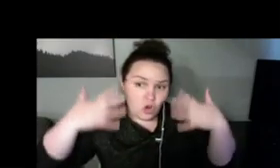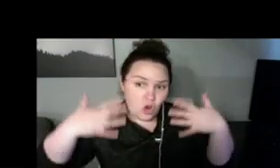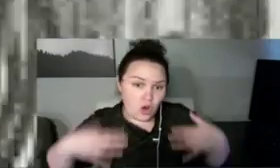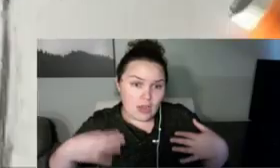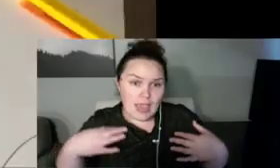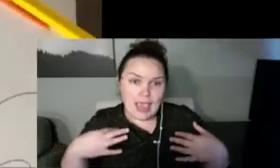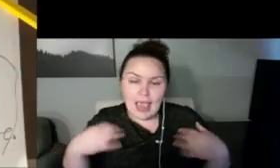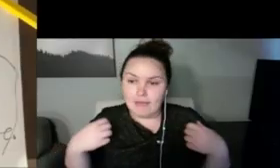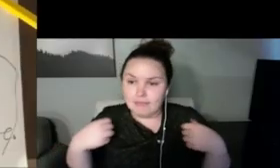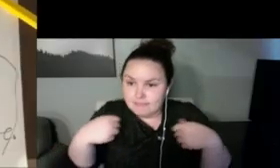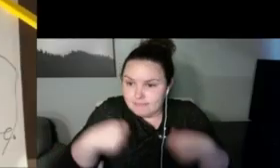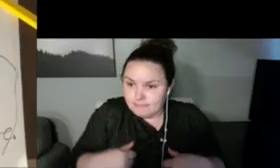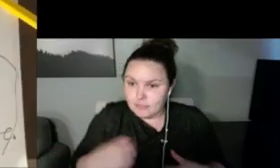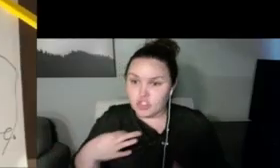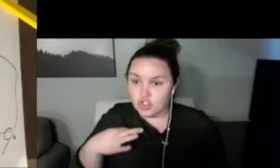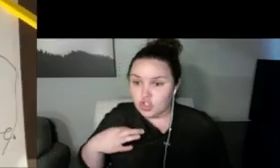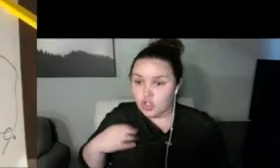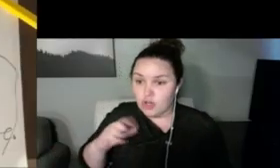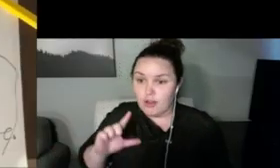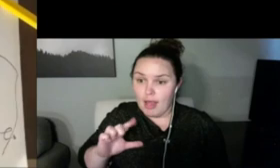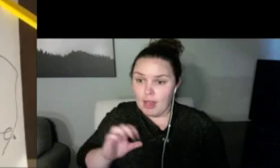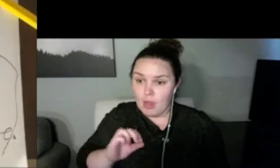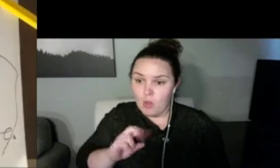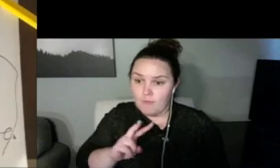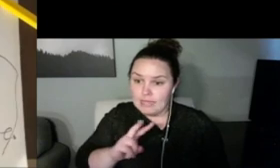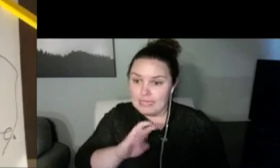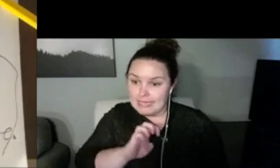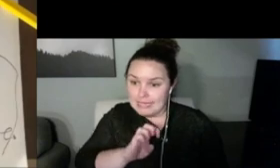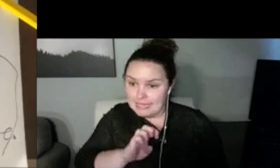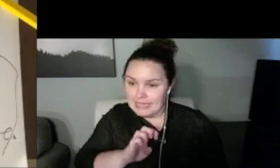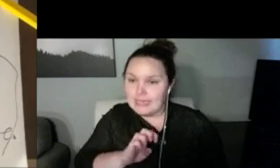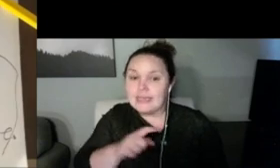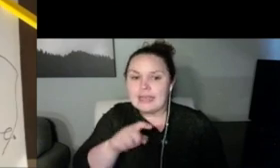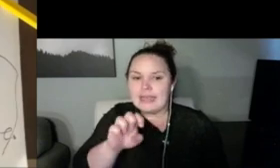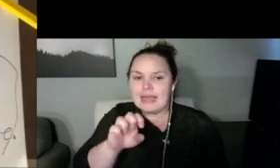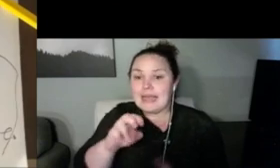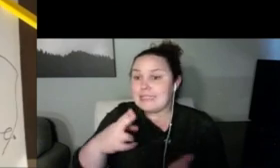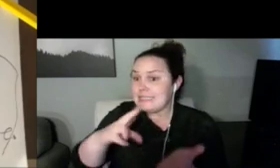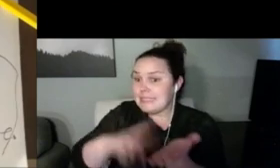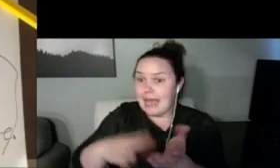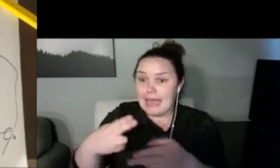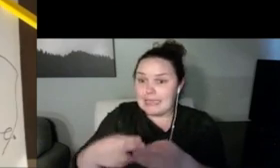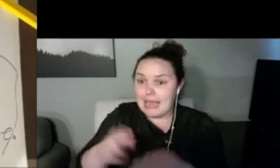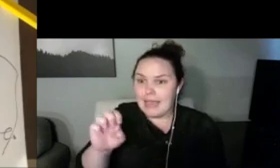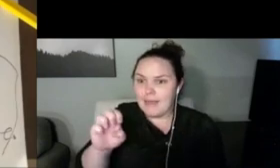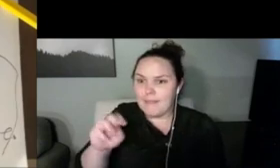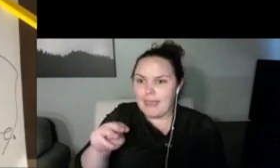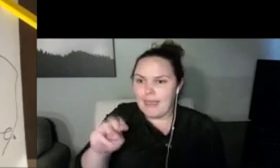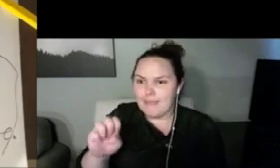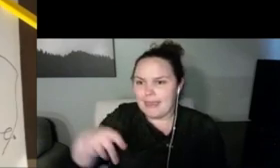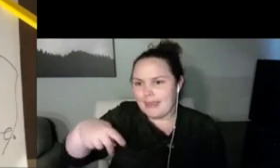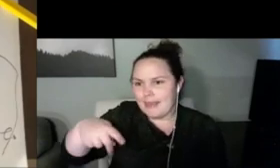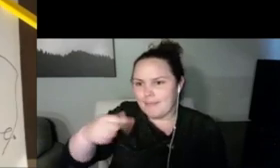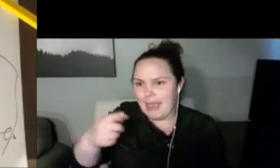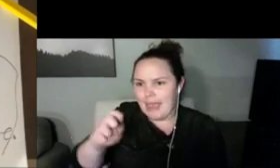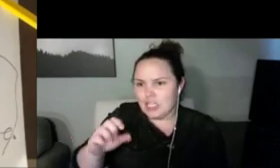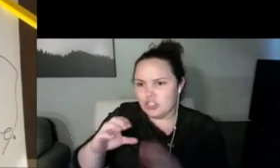I wanted to be a mechanic at one time. And I just decided, well, I kind of have more